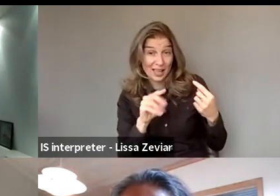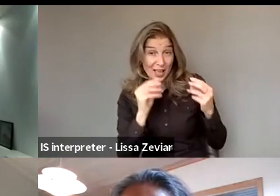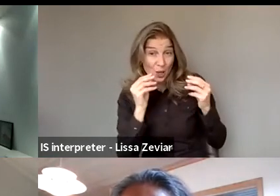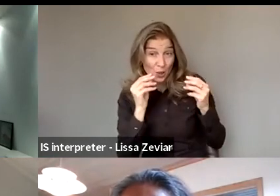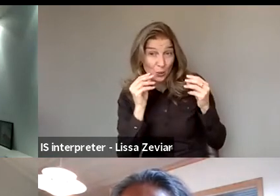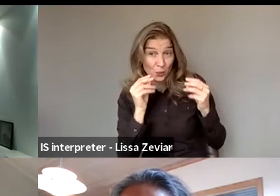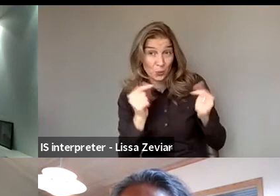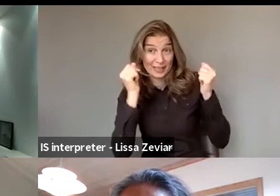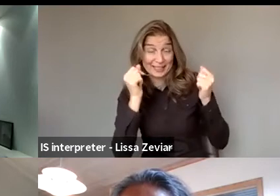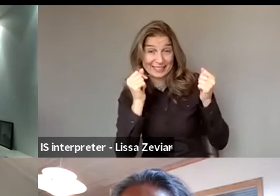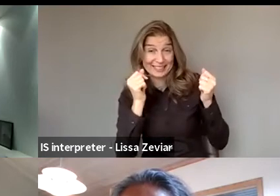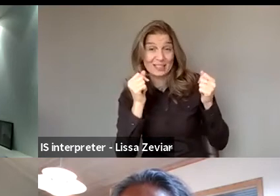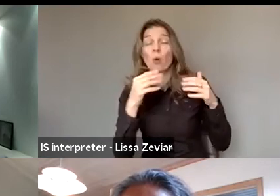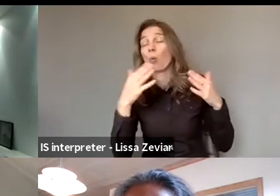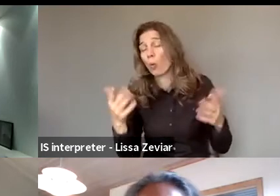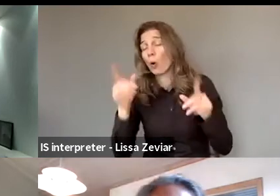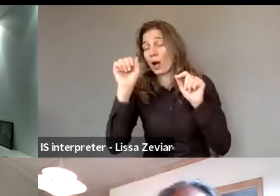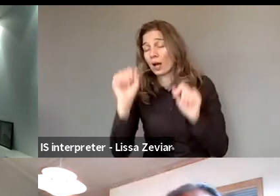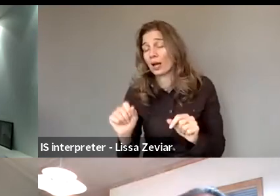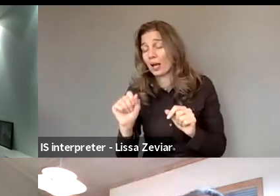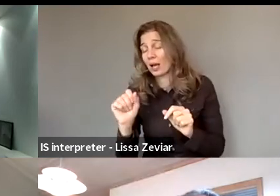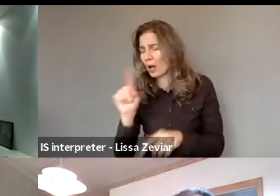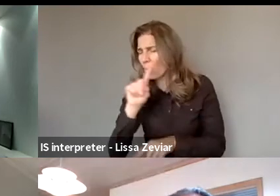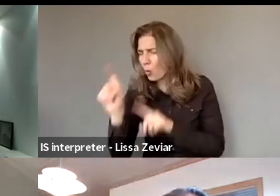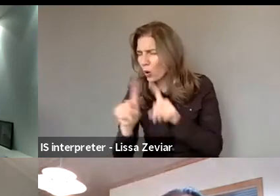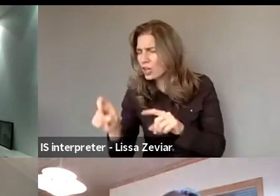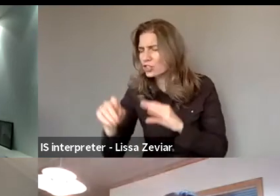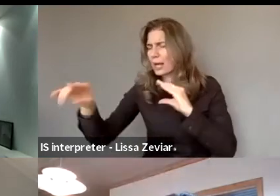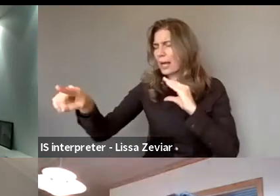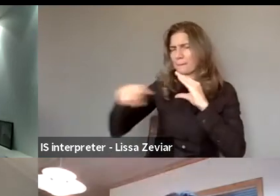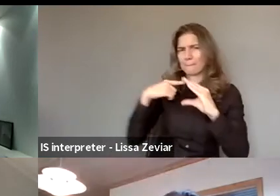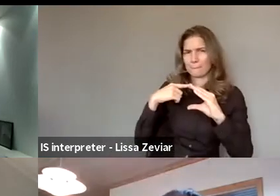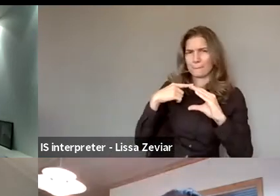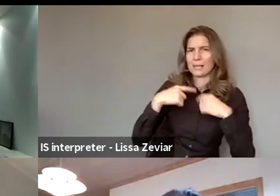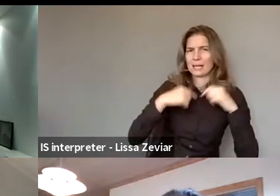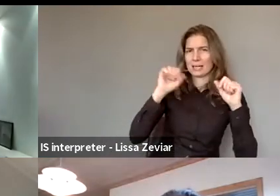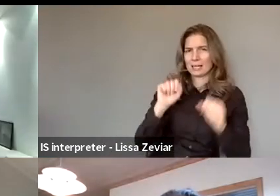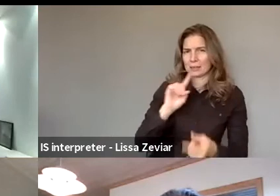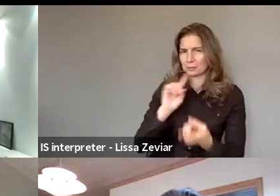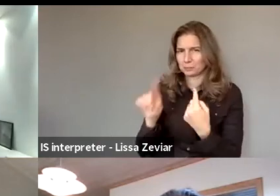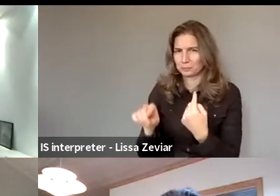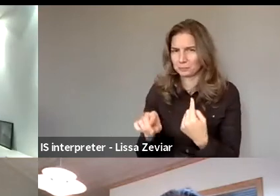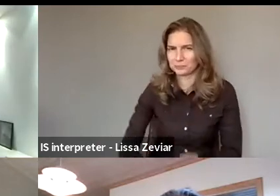but otherwise, feel free to also send them via email and I’ll try to get back to you. Thank you.